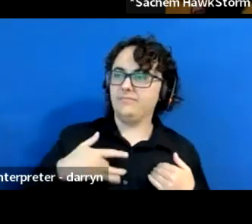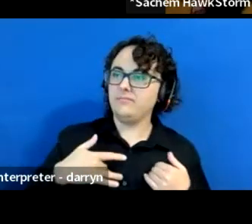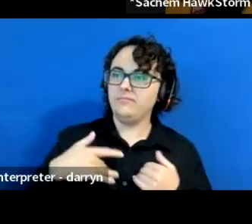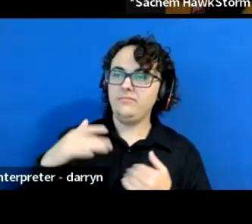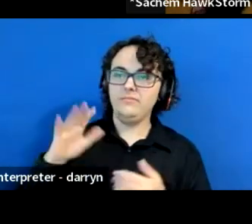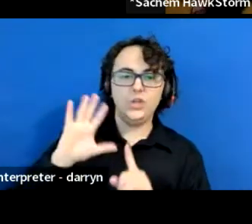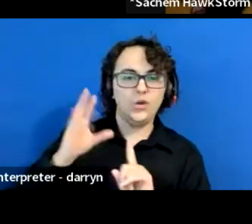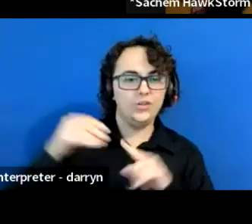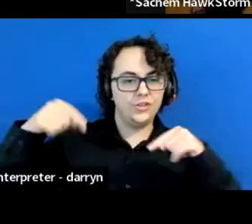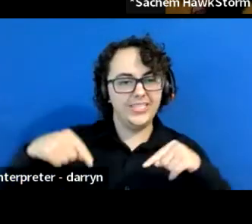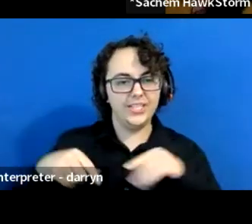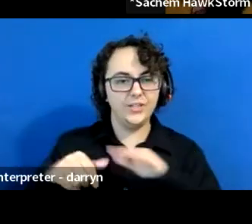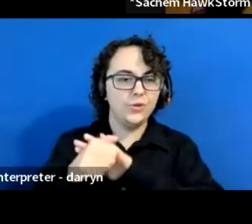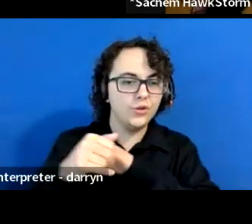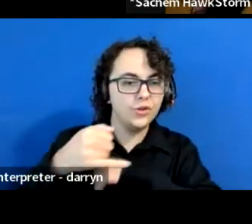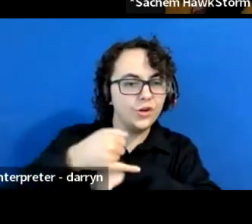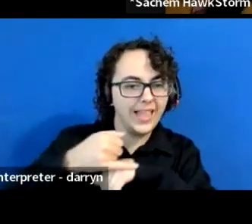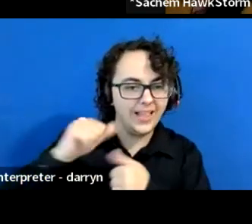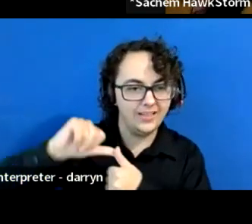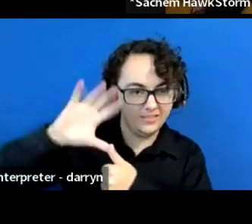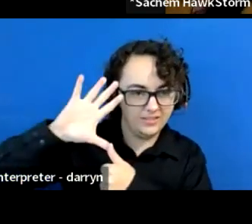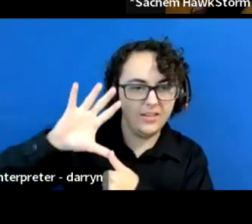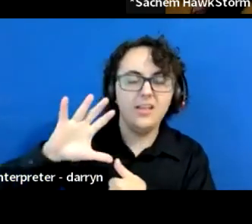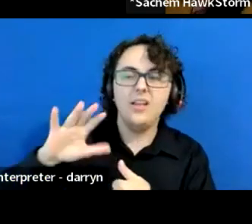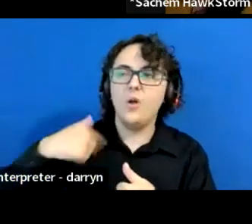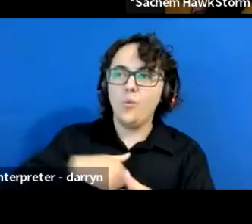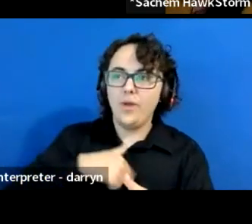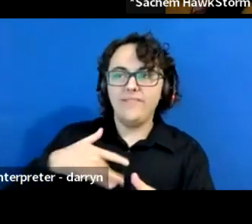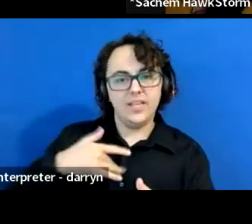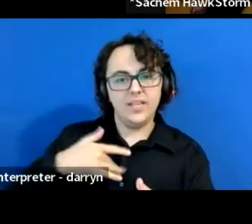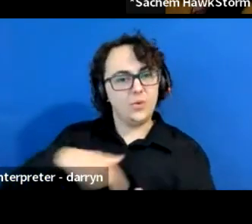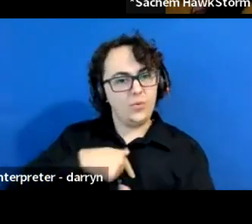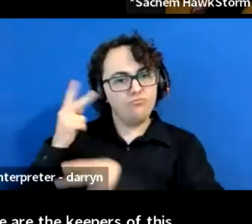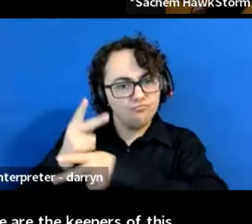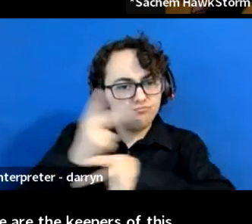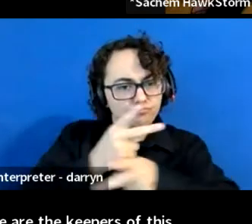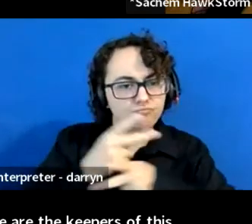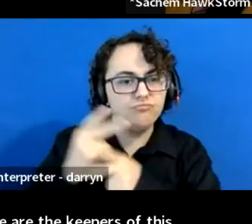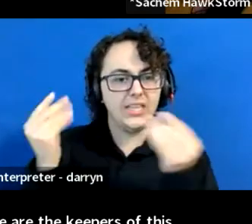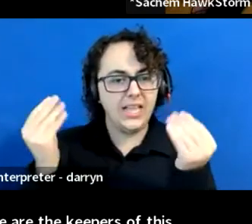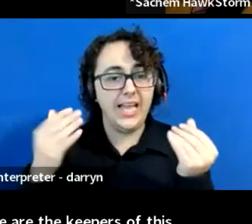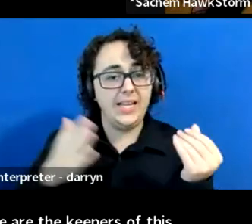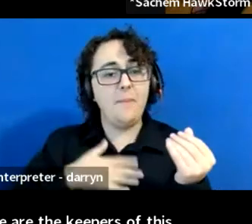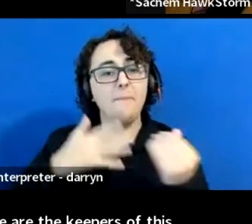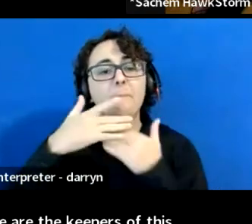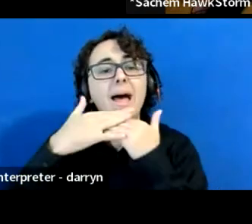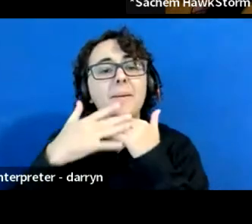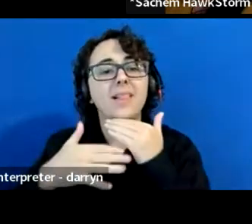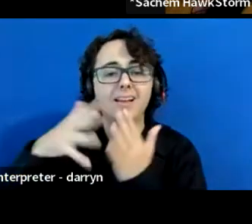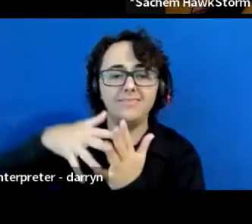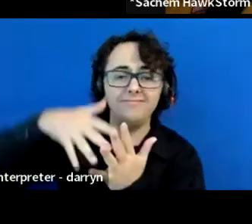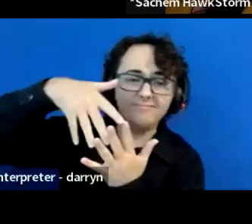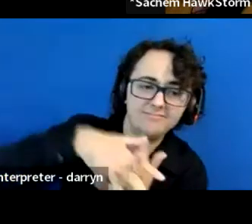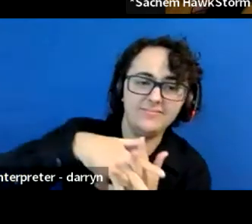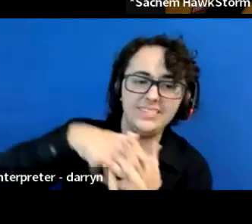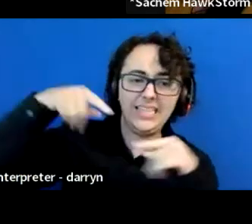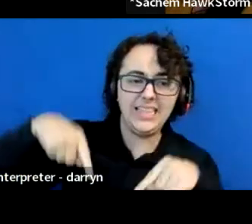we're the keepers of this land. My blood has been in this land since time immemorial from all the way down to the Mayans,